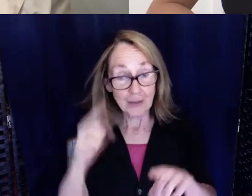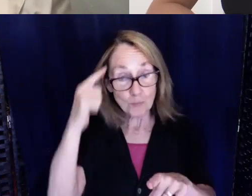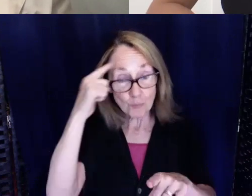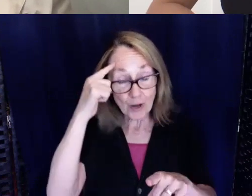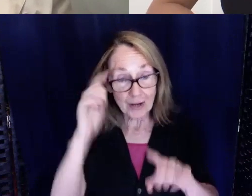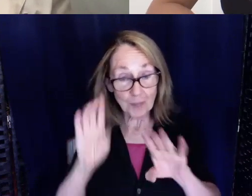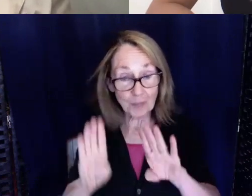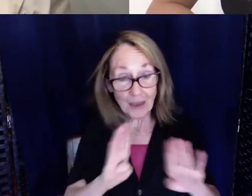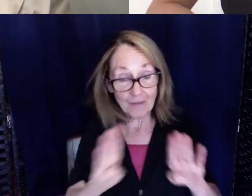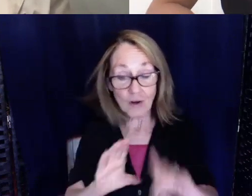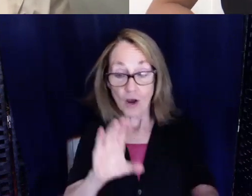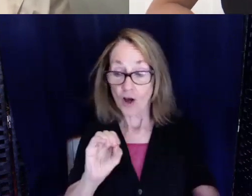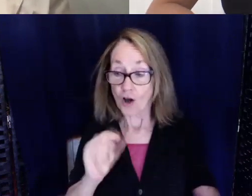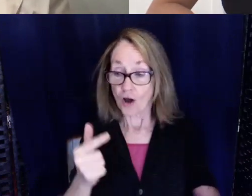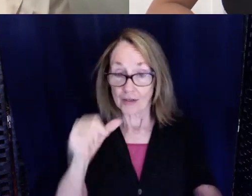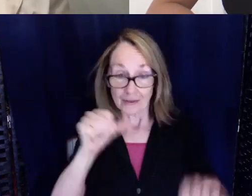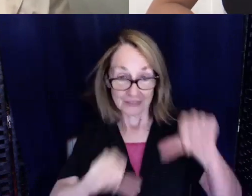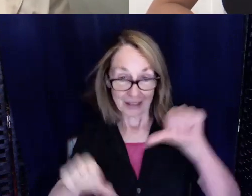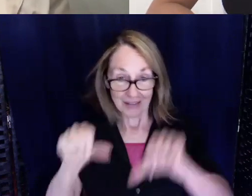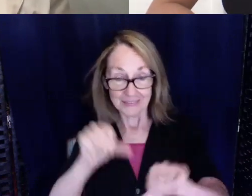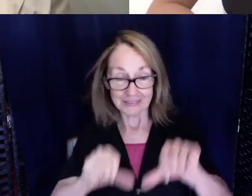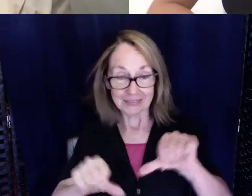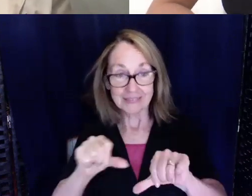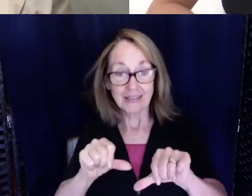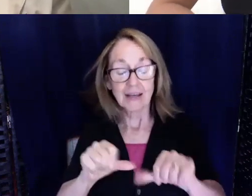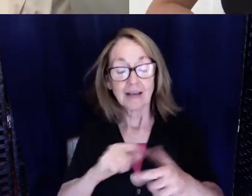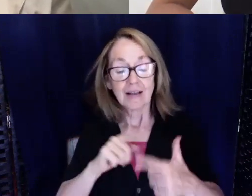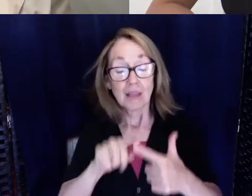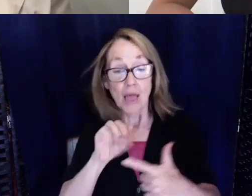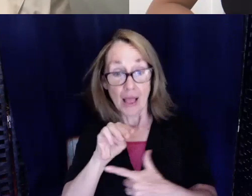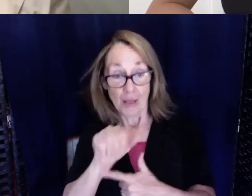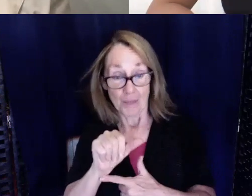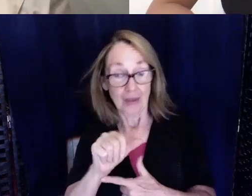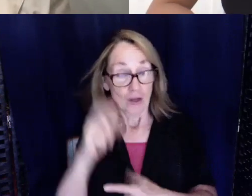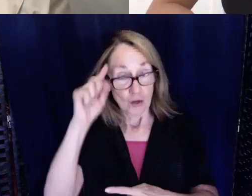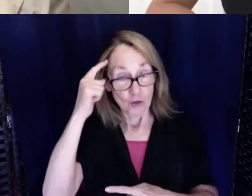and cognitive sciences. Then you got your master's in neuroscience.